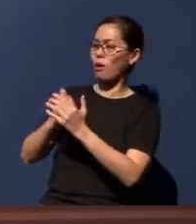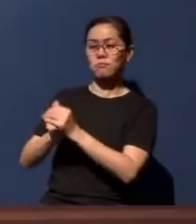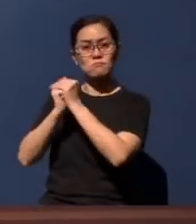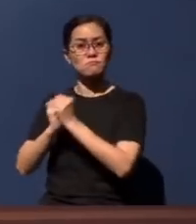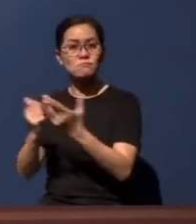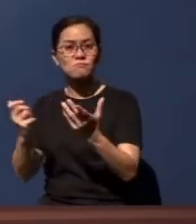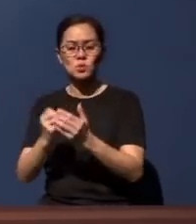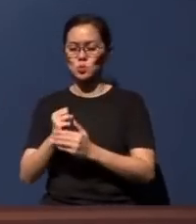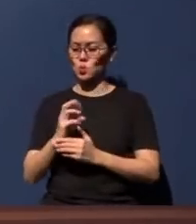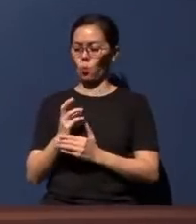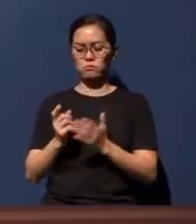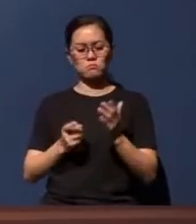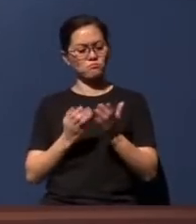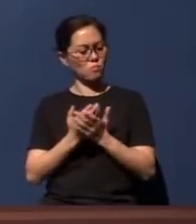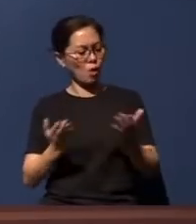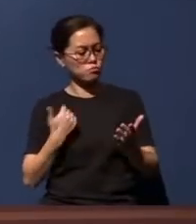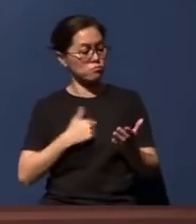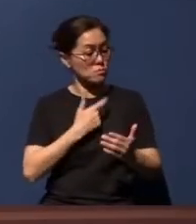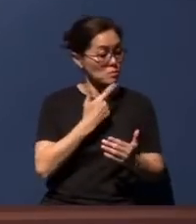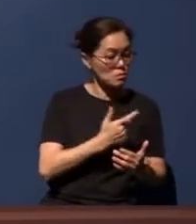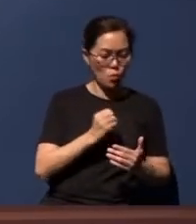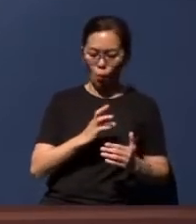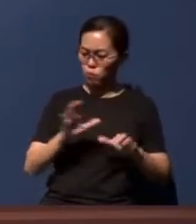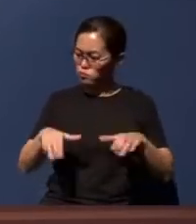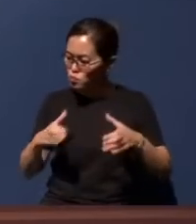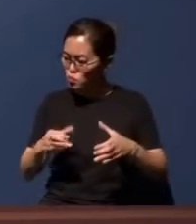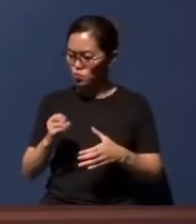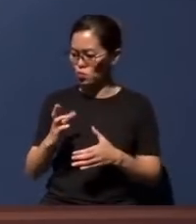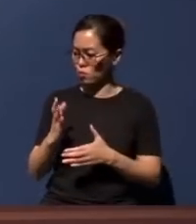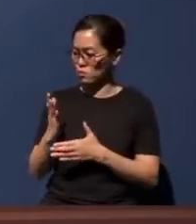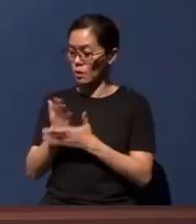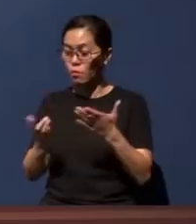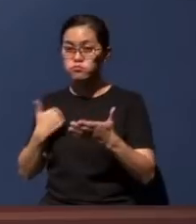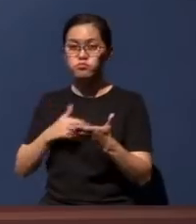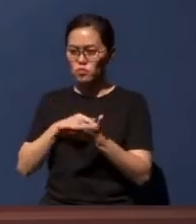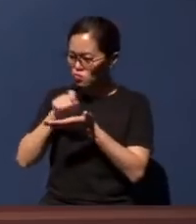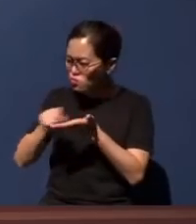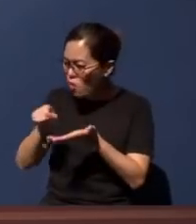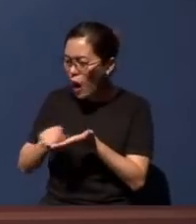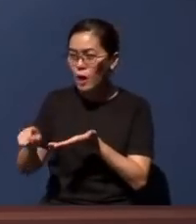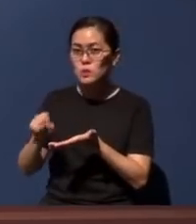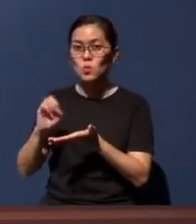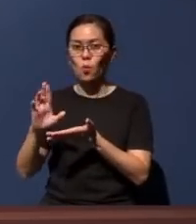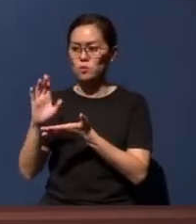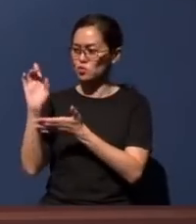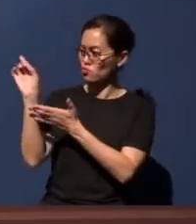that we say or something that we do, or something that we even write or even draw, or